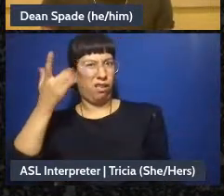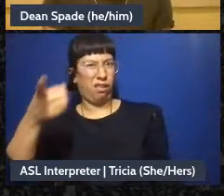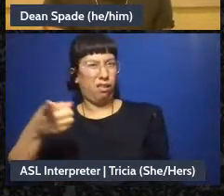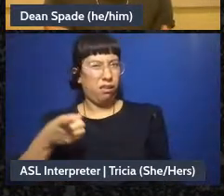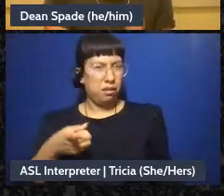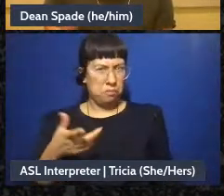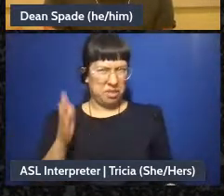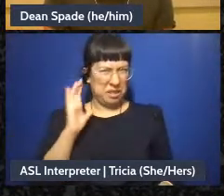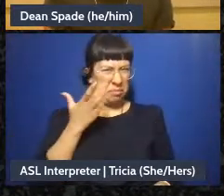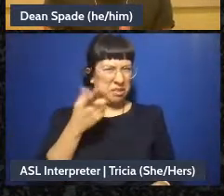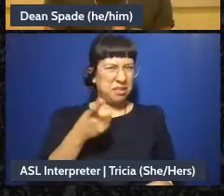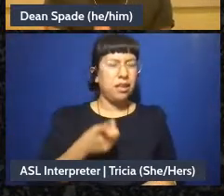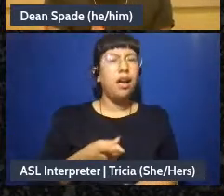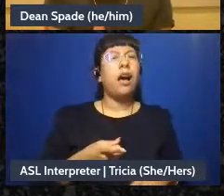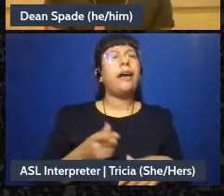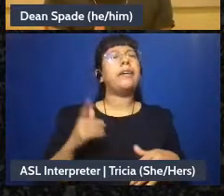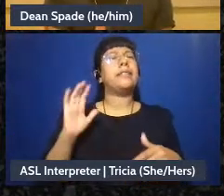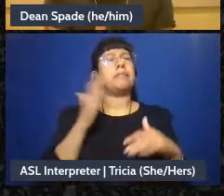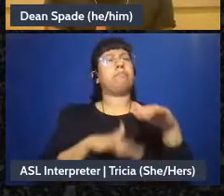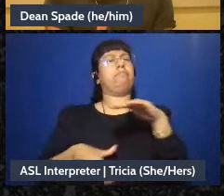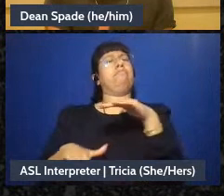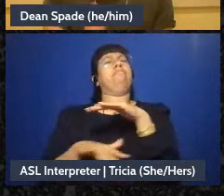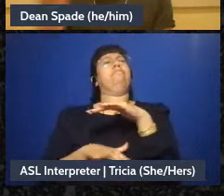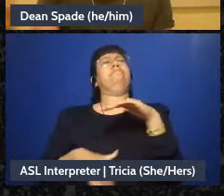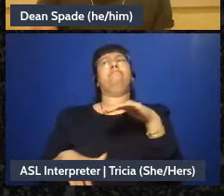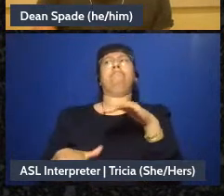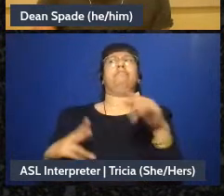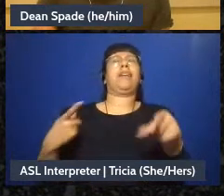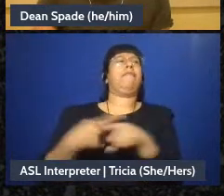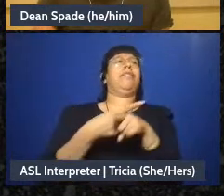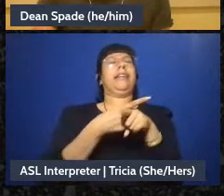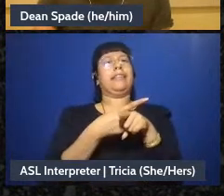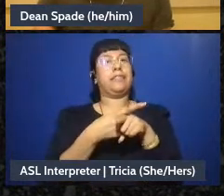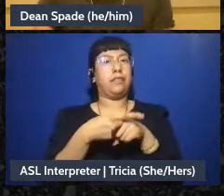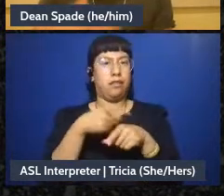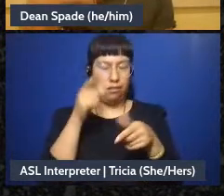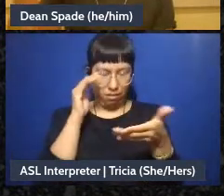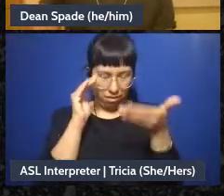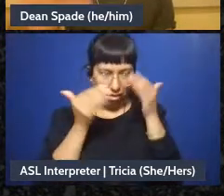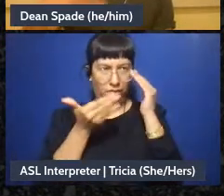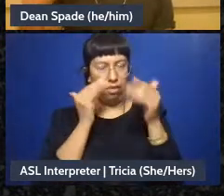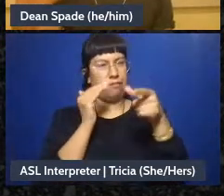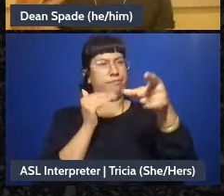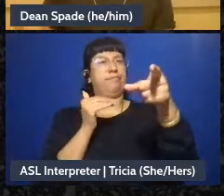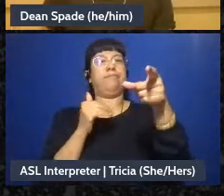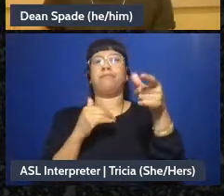to be some subterranean conflict.” “These people are looking sleepy” Like, whatever that is, like,